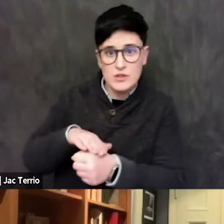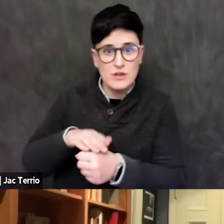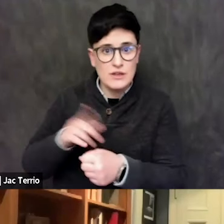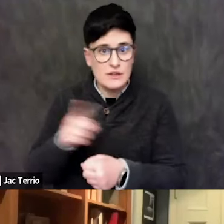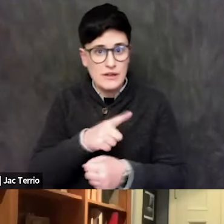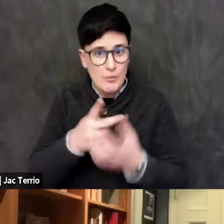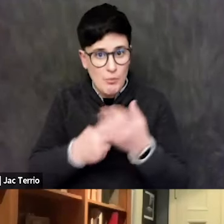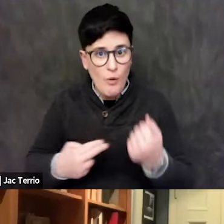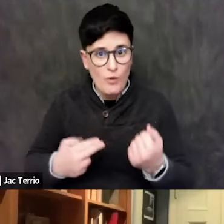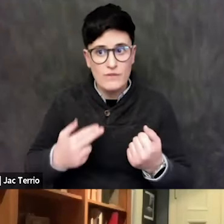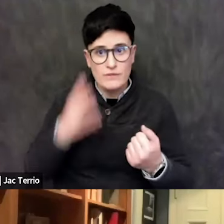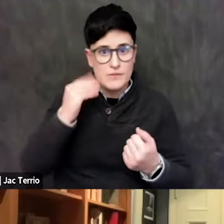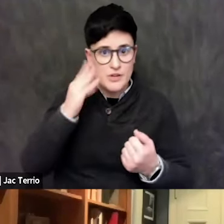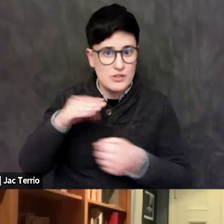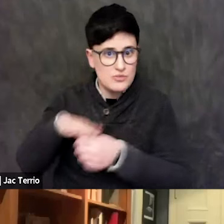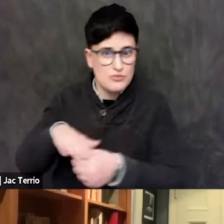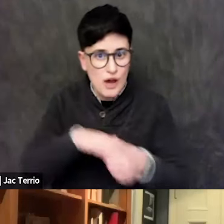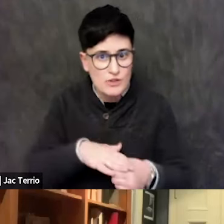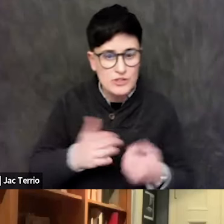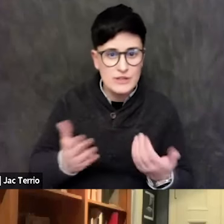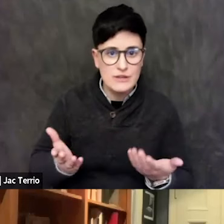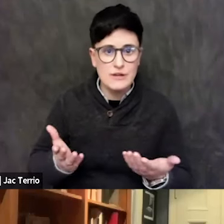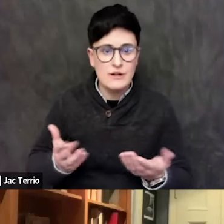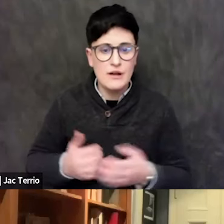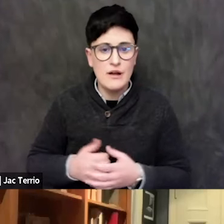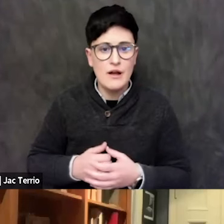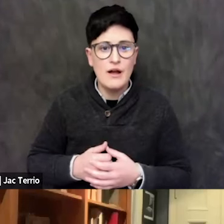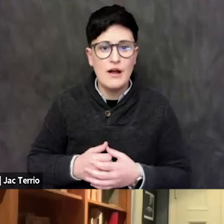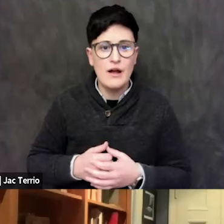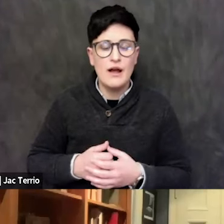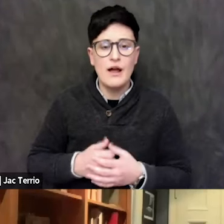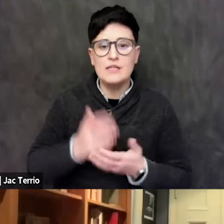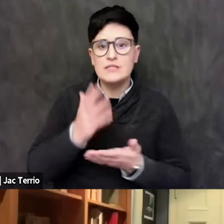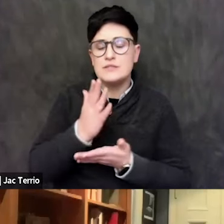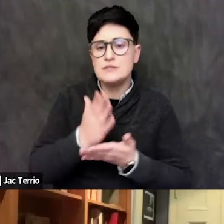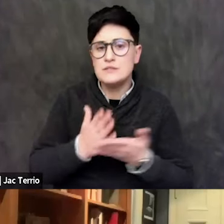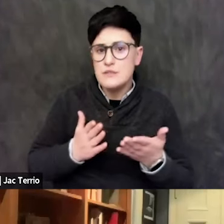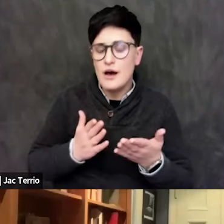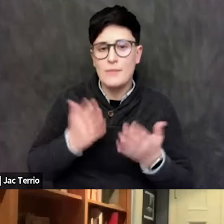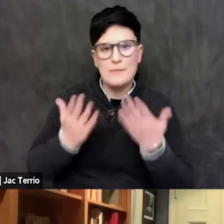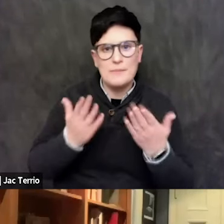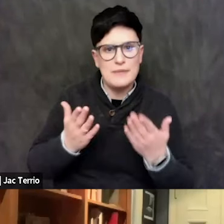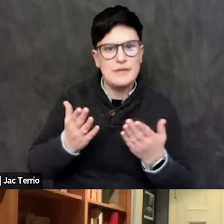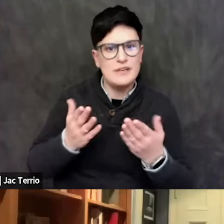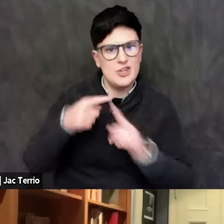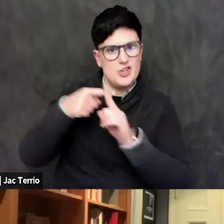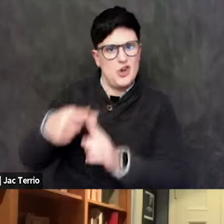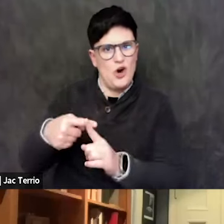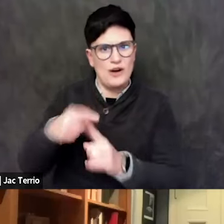Some of them may be going after Israel because it's a Jewish state.